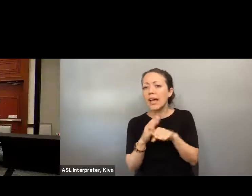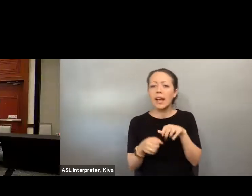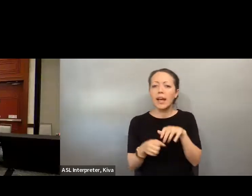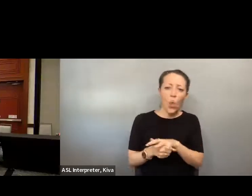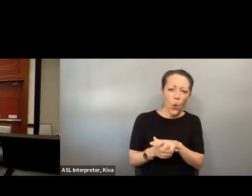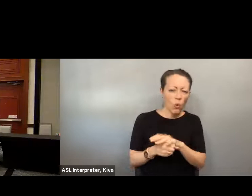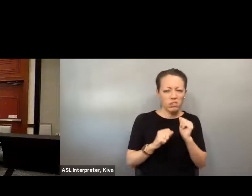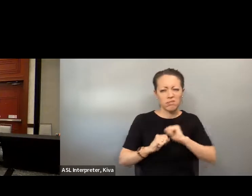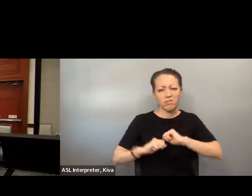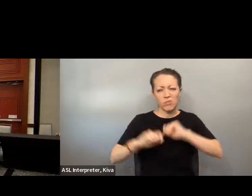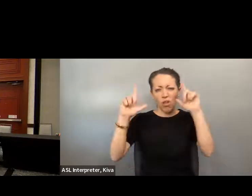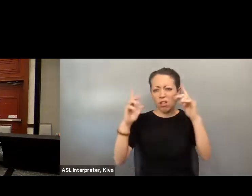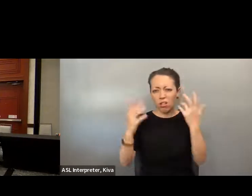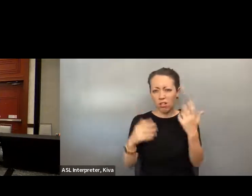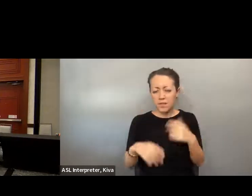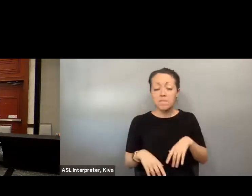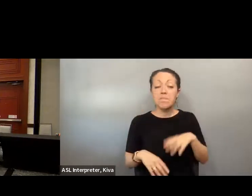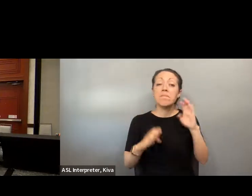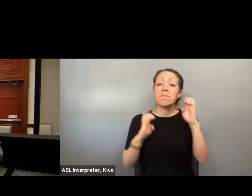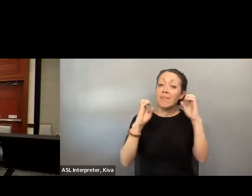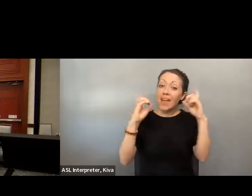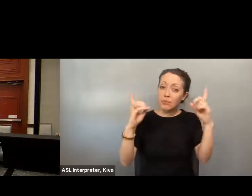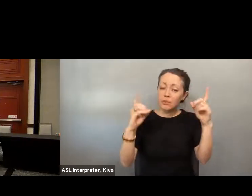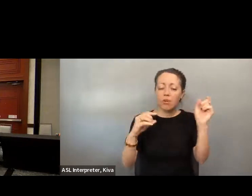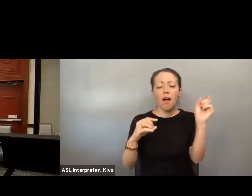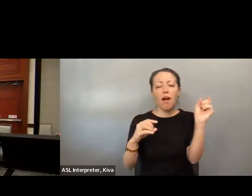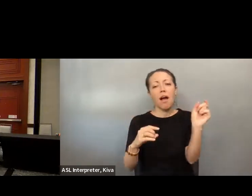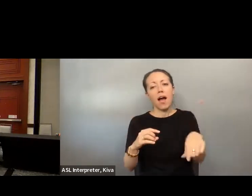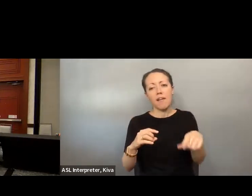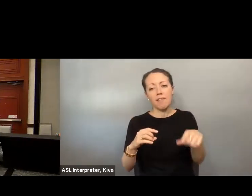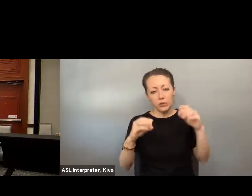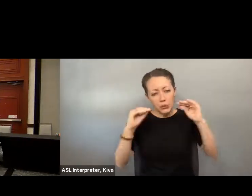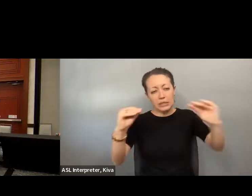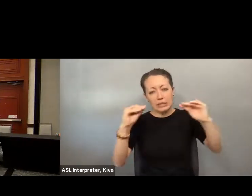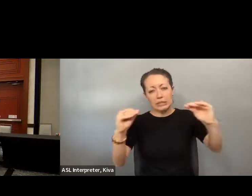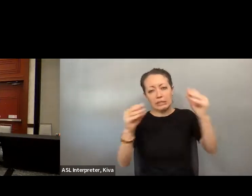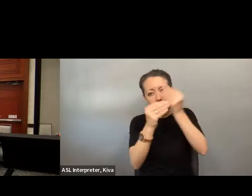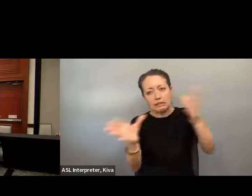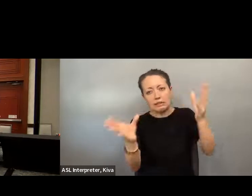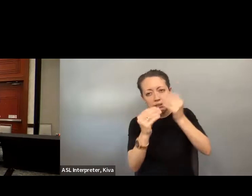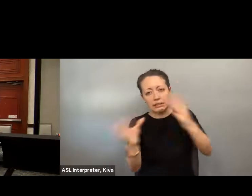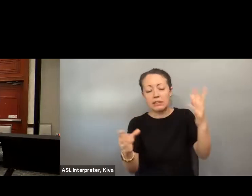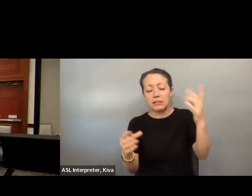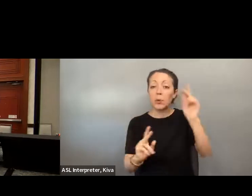One of the major themes that we kind of. They was clear today is, there's a lot of work to be done even still to include to increase voting accessibility and other civic conclusion There's a need for advocacy both federal state and local levels there's a need for education both of for advocacy, both federal, state and local levels. There